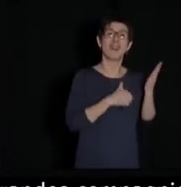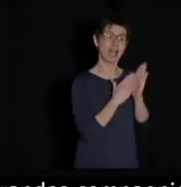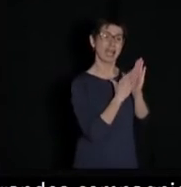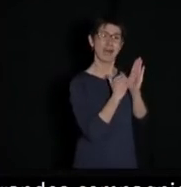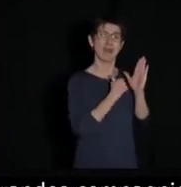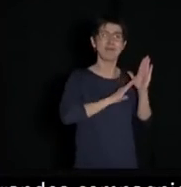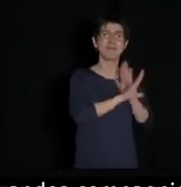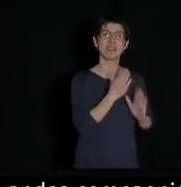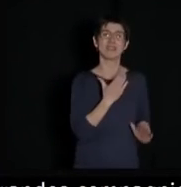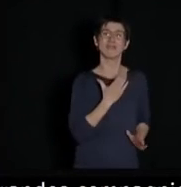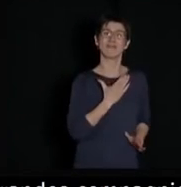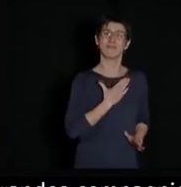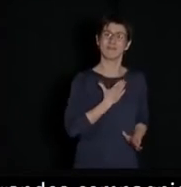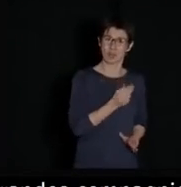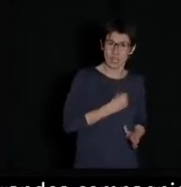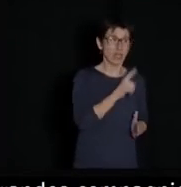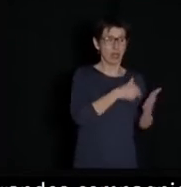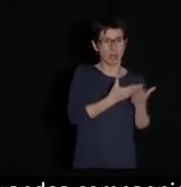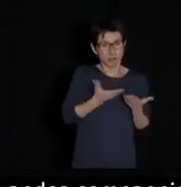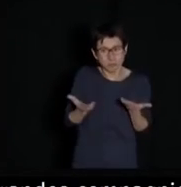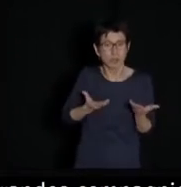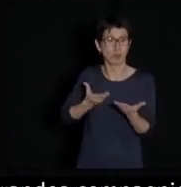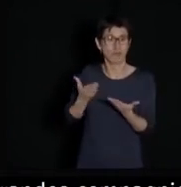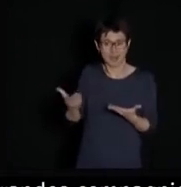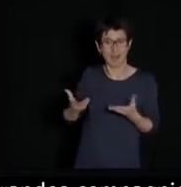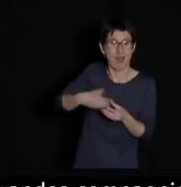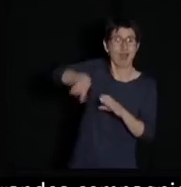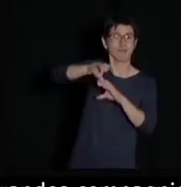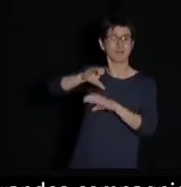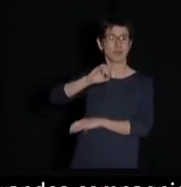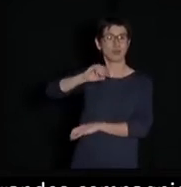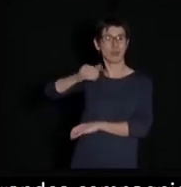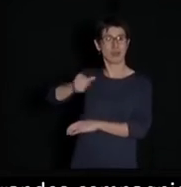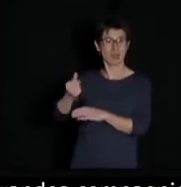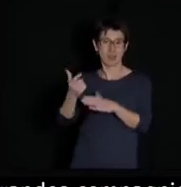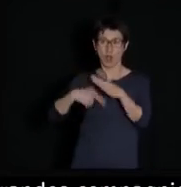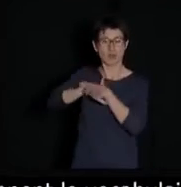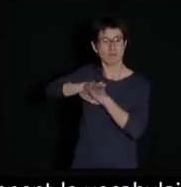because it is the language of the future. They must learn the technologies that sustain the digital world,